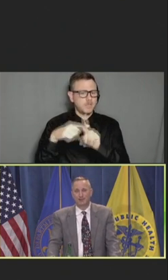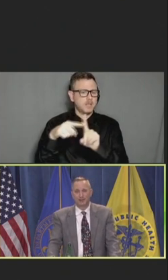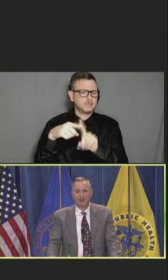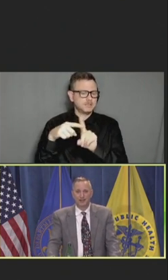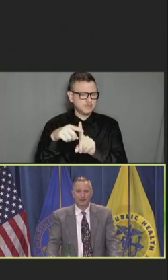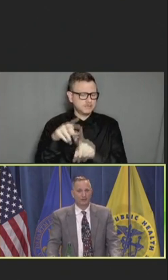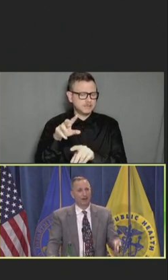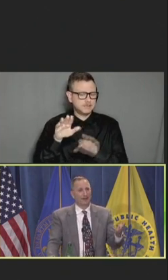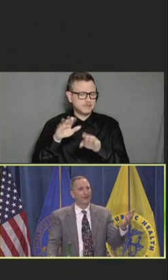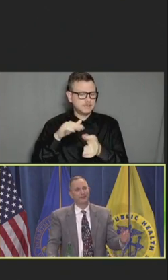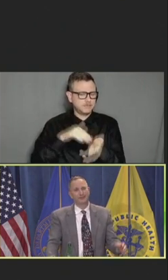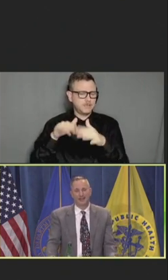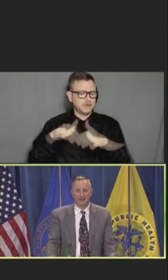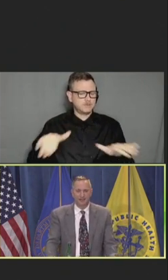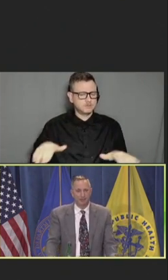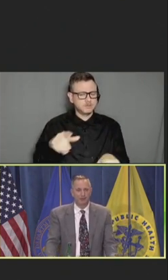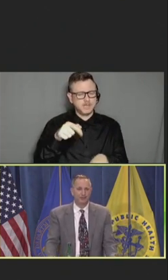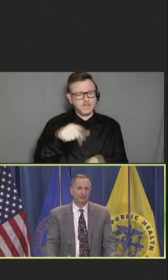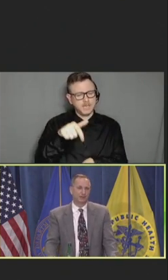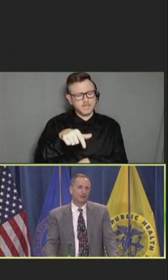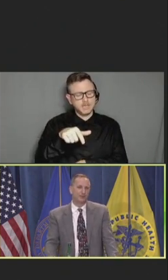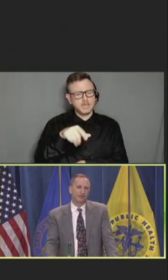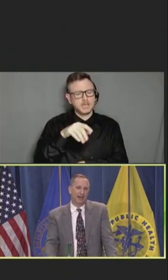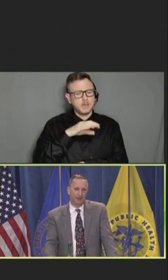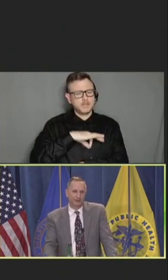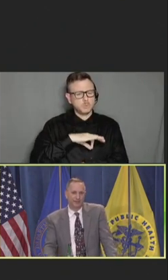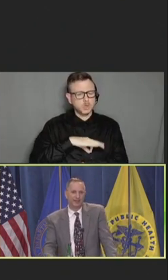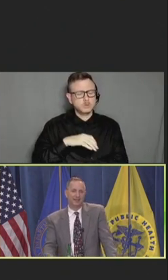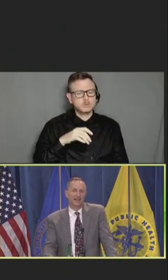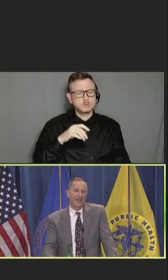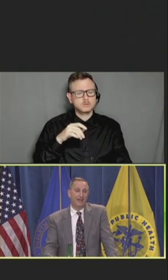We have about 110 employees, and about 20 providers.